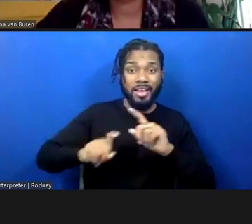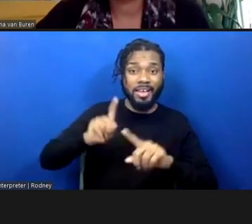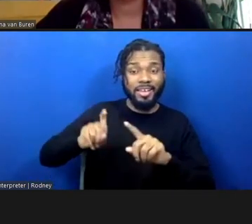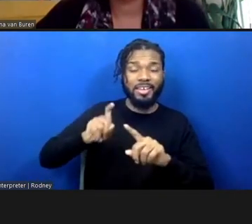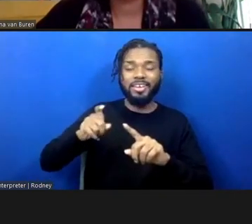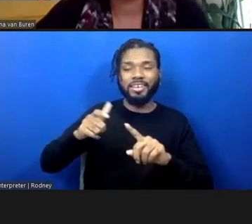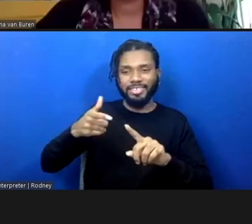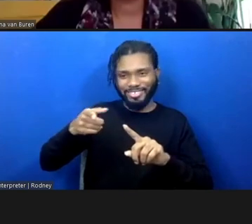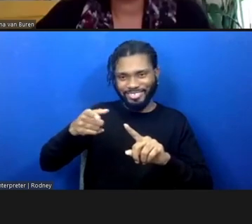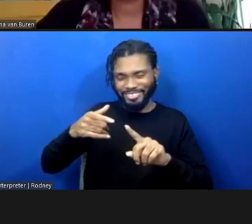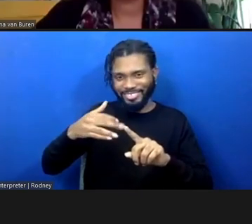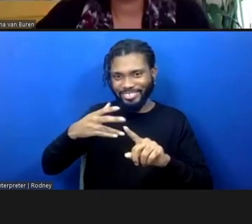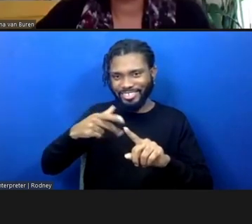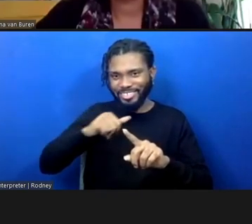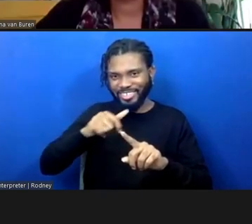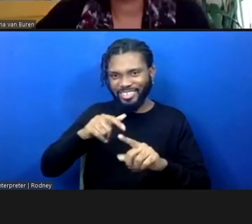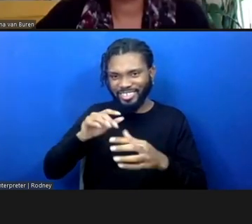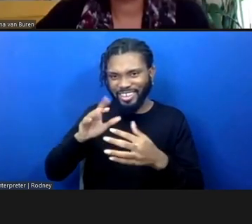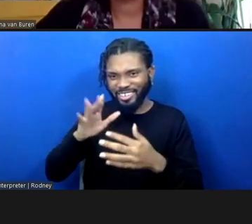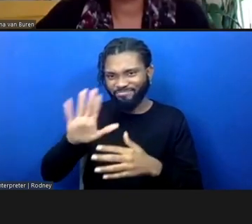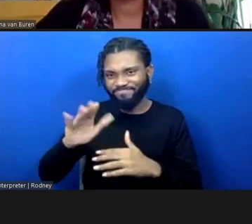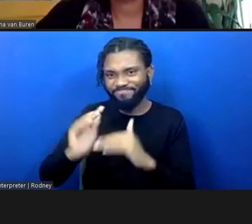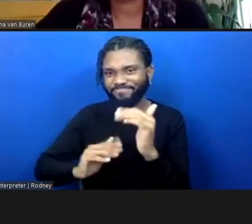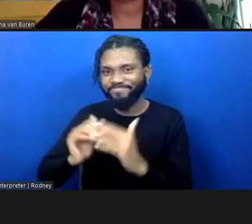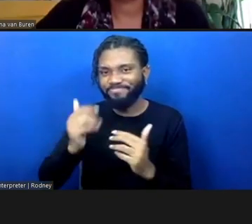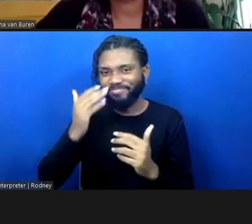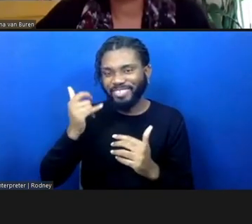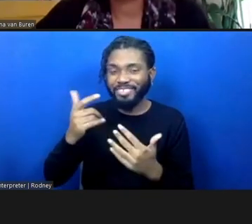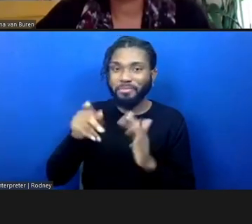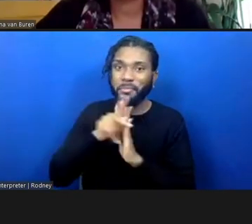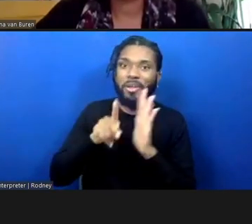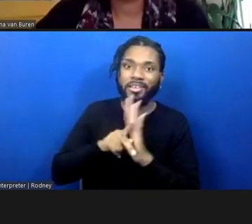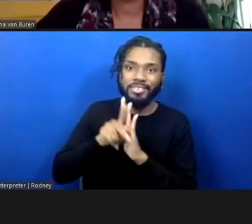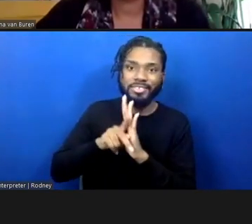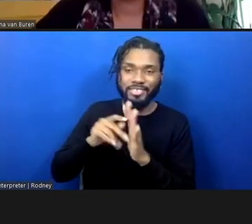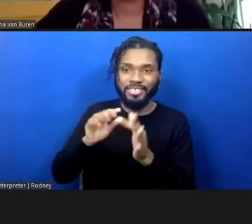zone because it's a policy discussion, but I think we all are being asked to